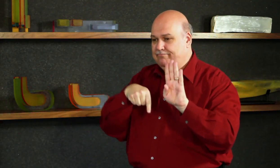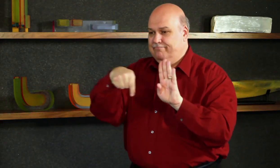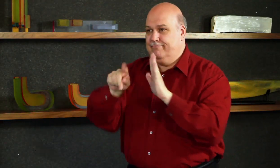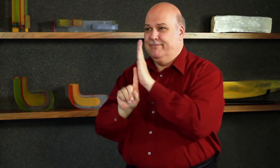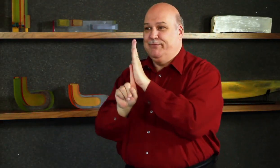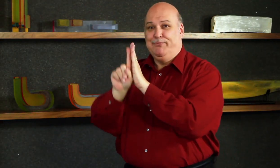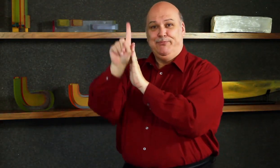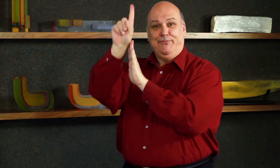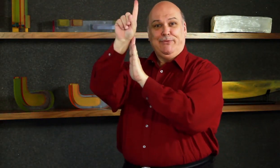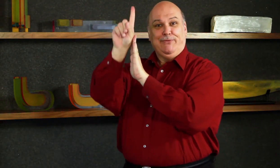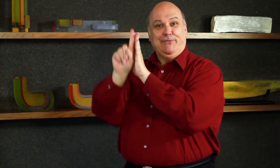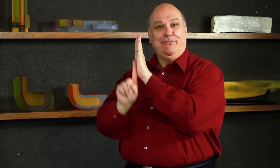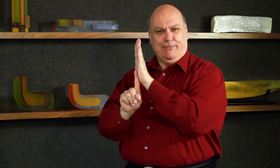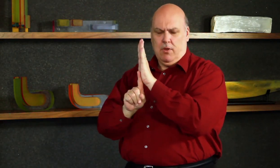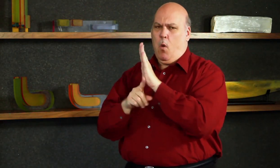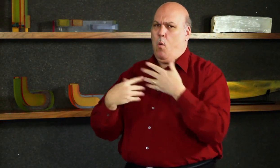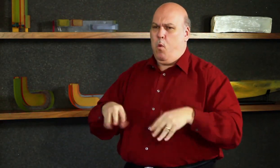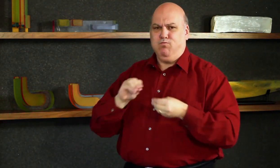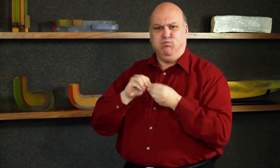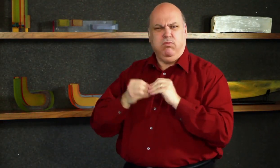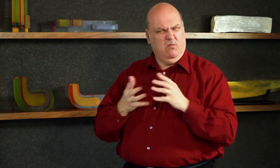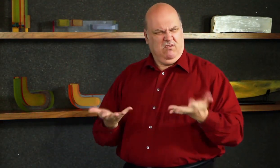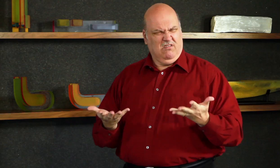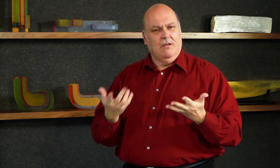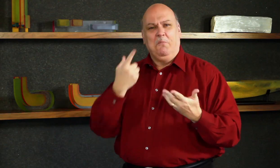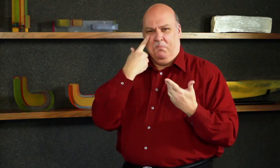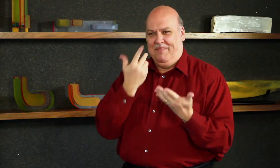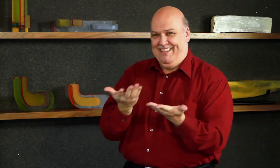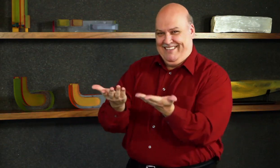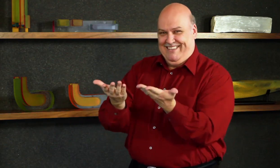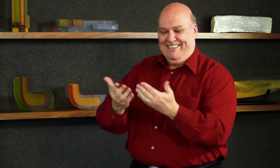to ride in? Here is today’s Deaf Challenge: “Playing Elevators.”